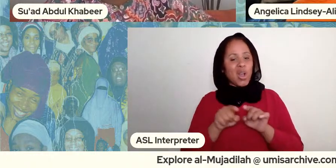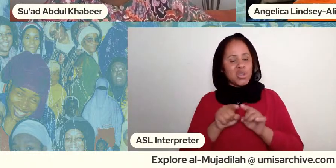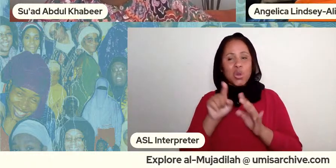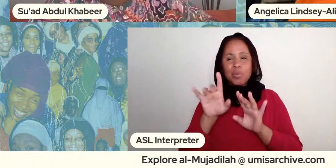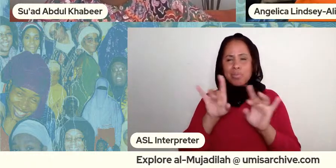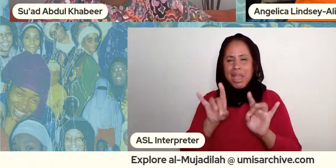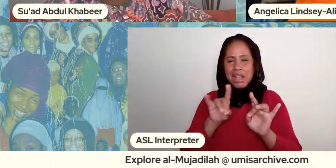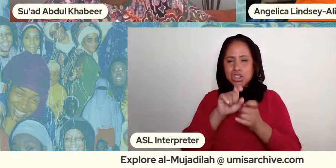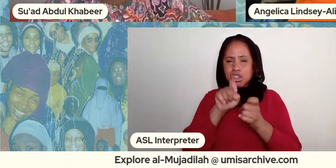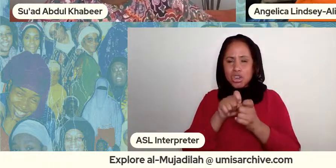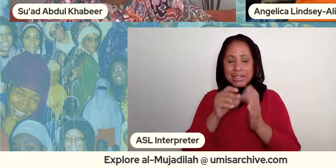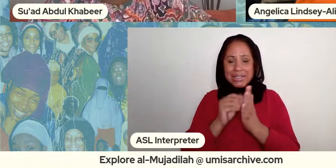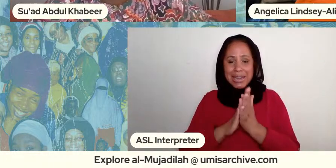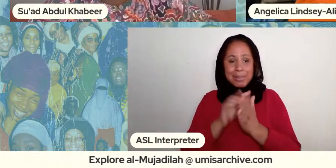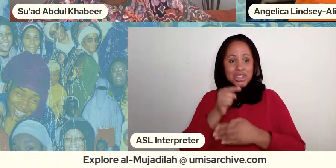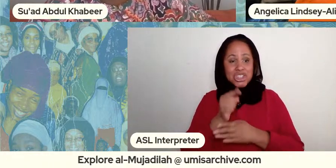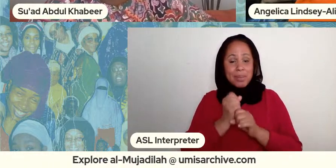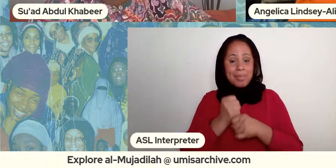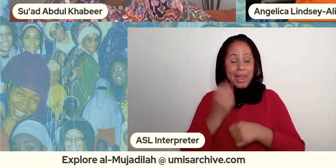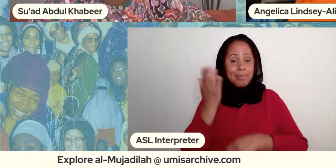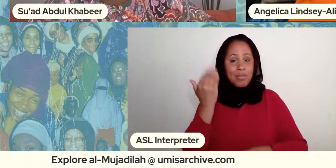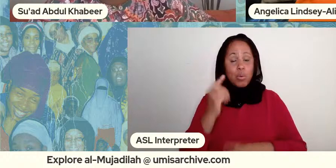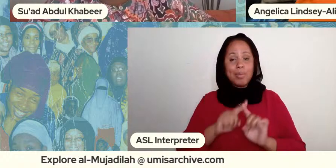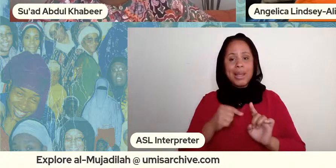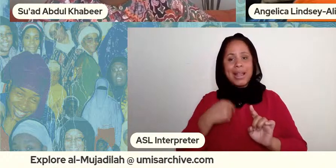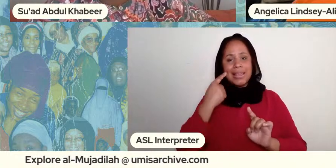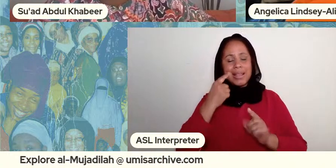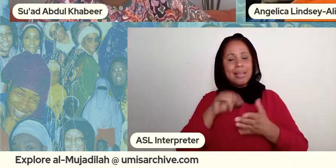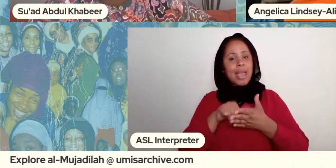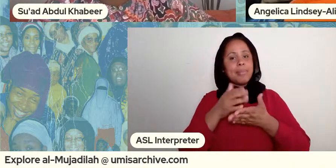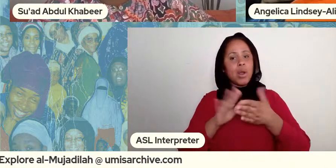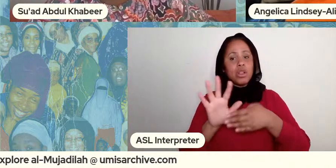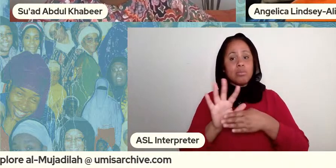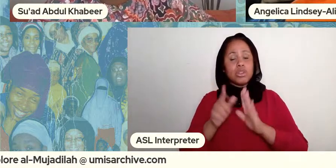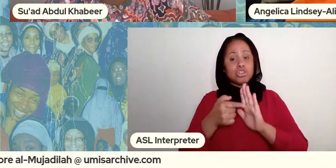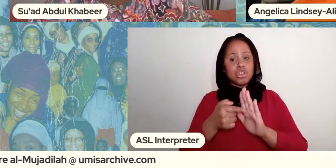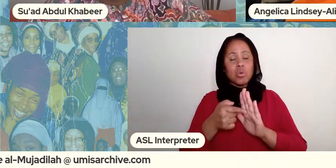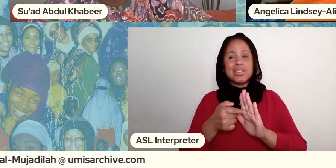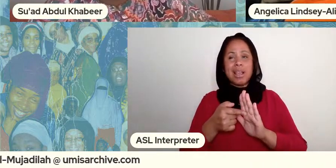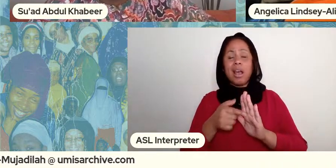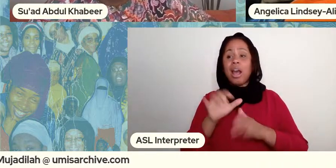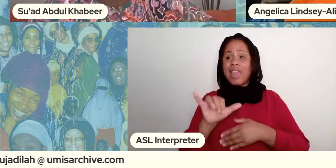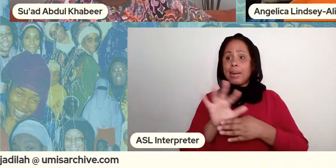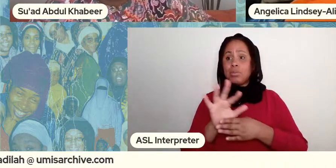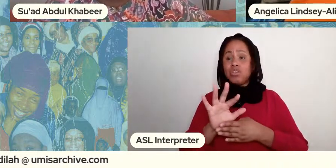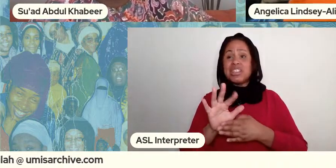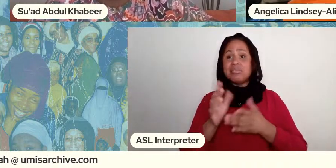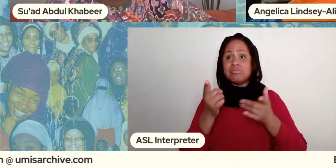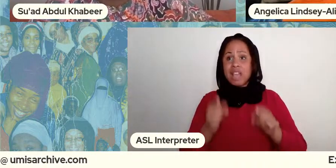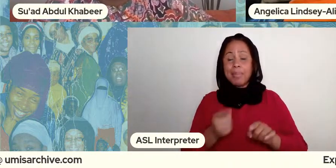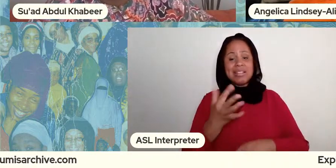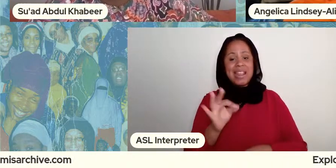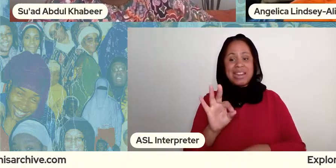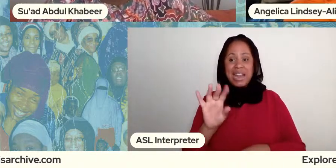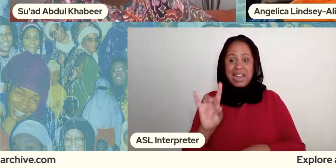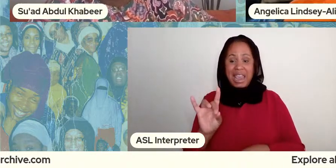i think that clip shows just how important that was in 1998 if she could have said it yesterday